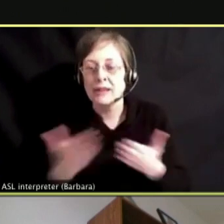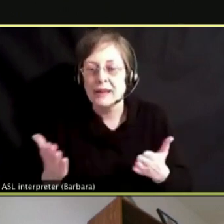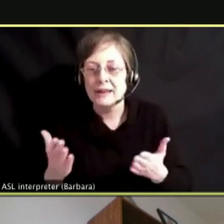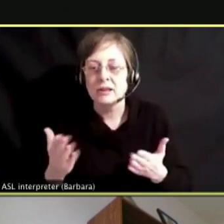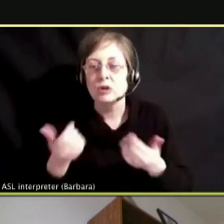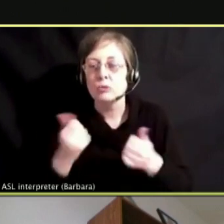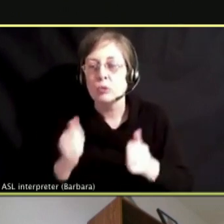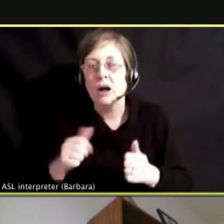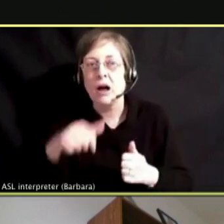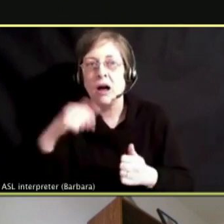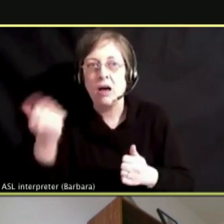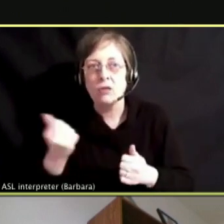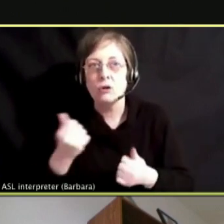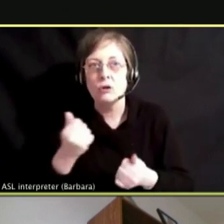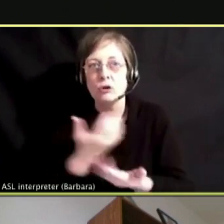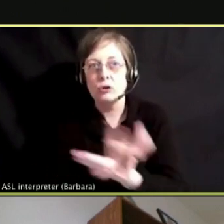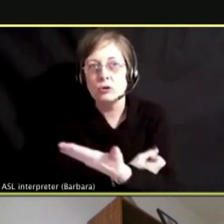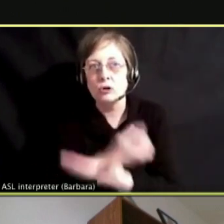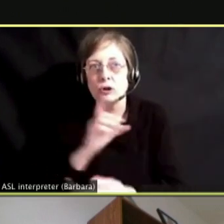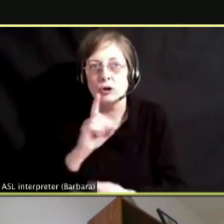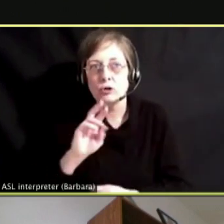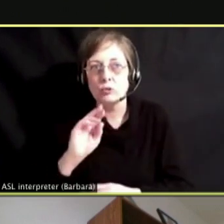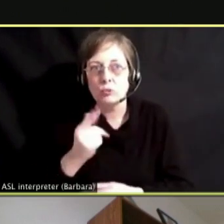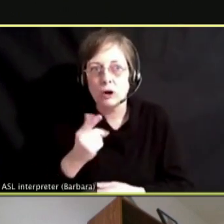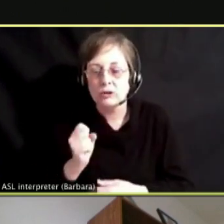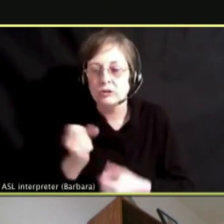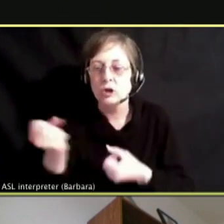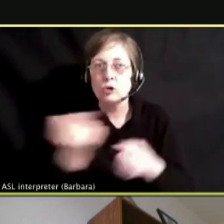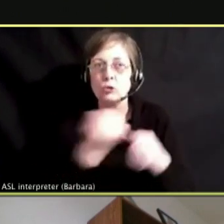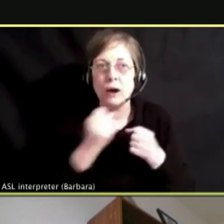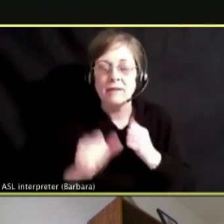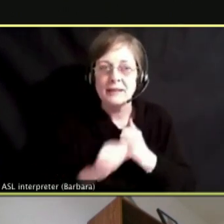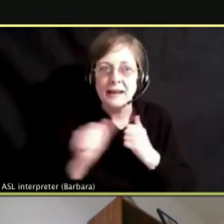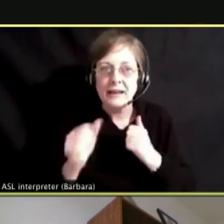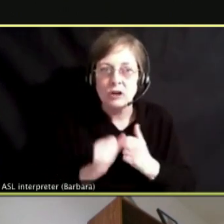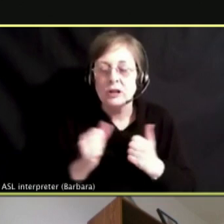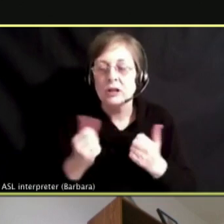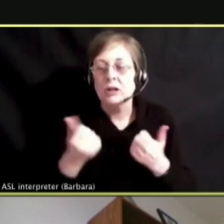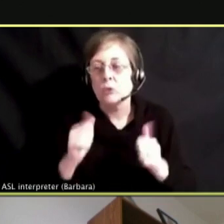NEW THINGS, DRIVING DANGEROUSLY, TRYING MORE ILLICIT DRUGS.